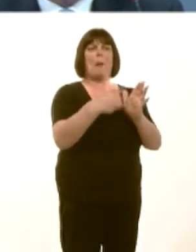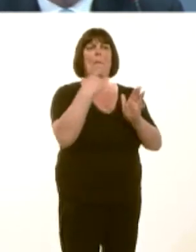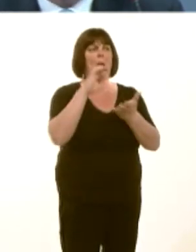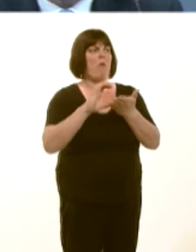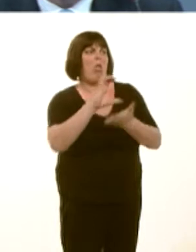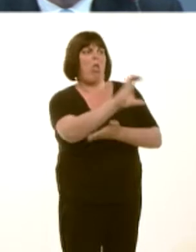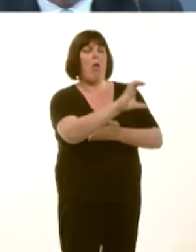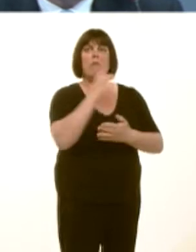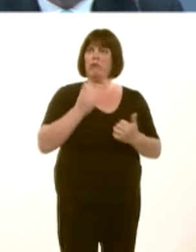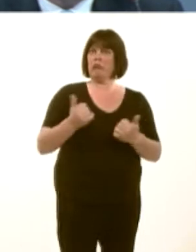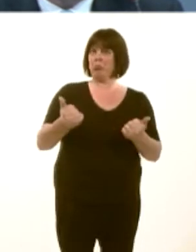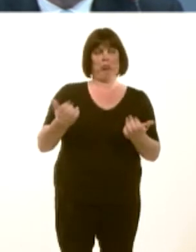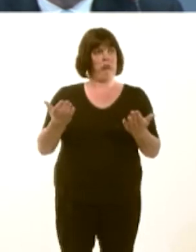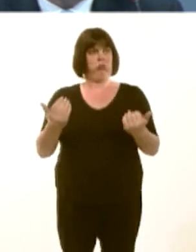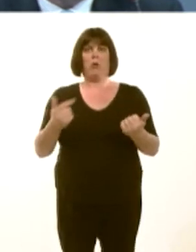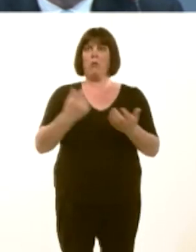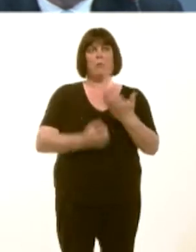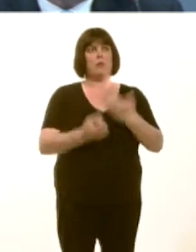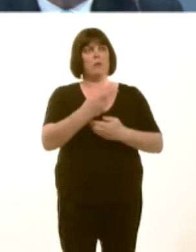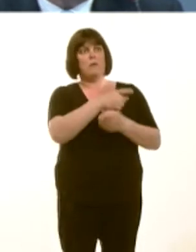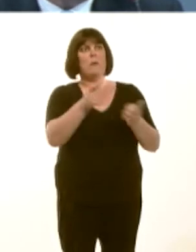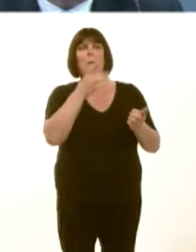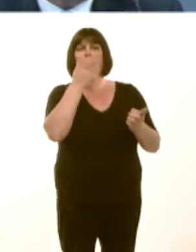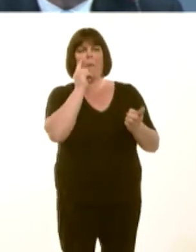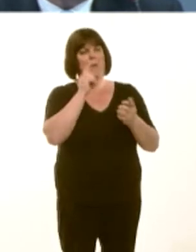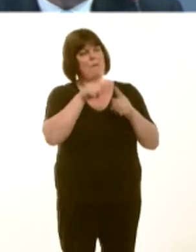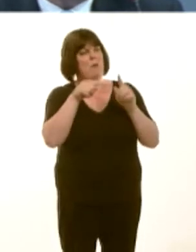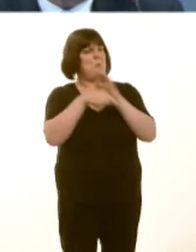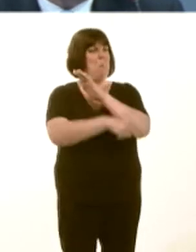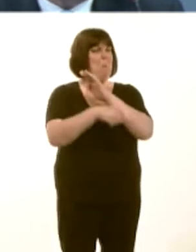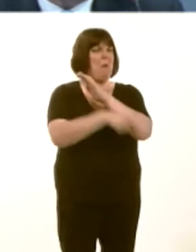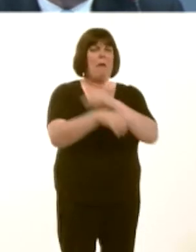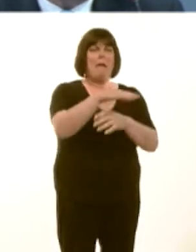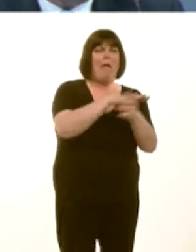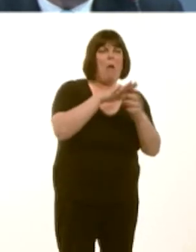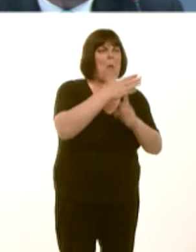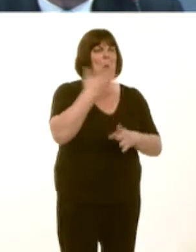I mean, anything that offers people opportunities in some of our most socially challenged areas has to be welcomed.